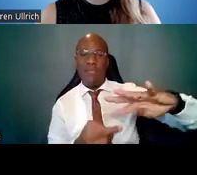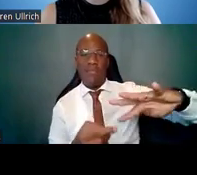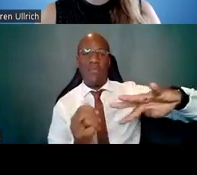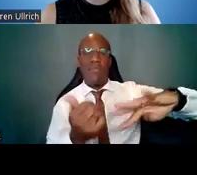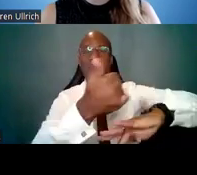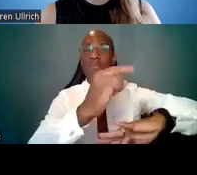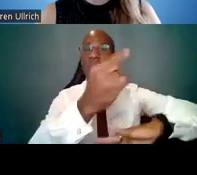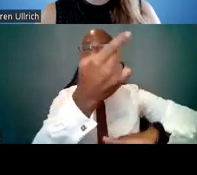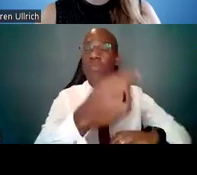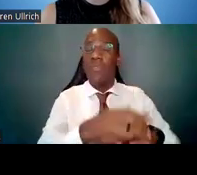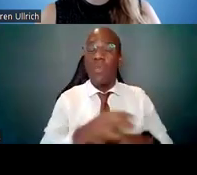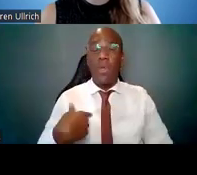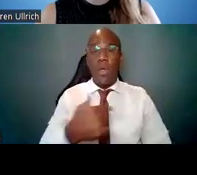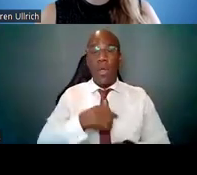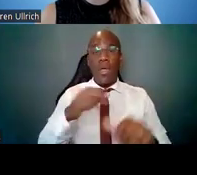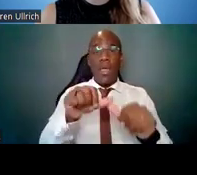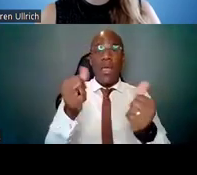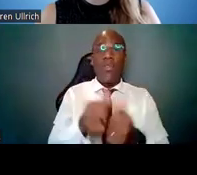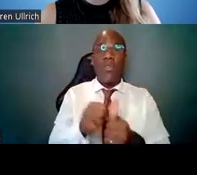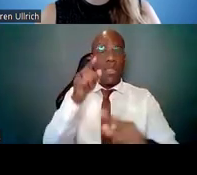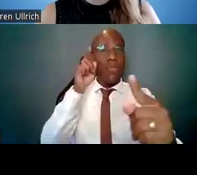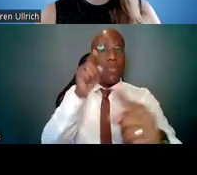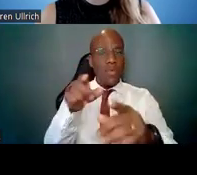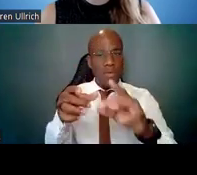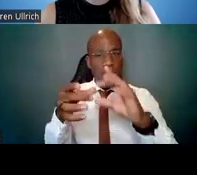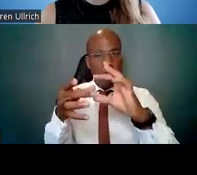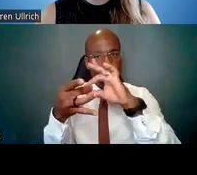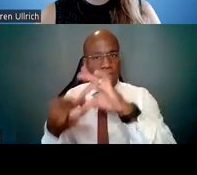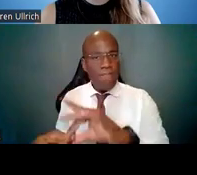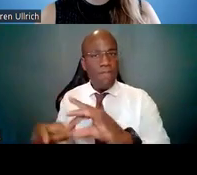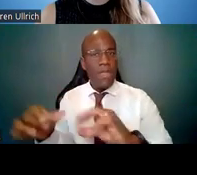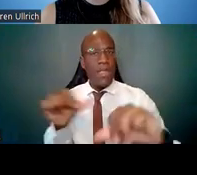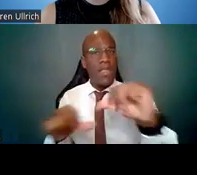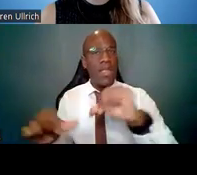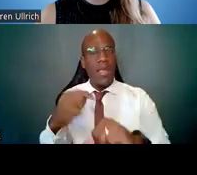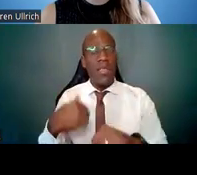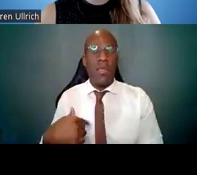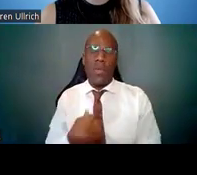and we are always interested in producing the best and most innovative science.